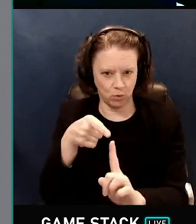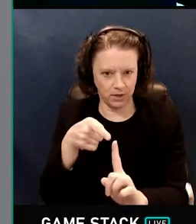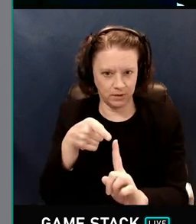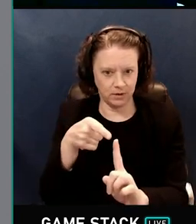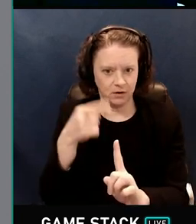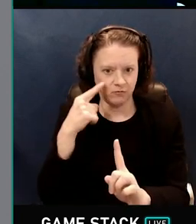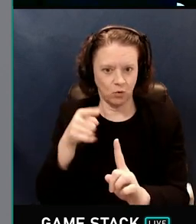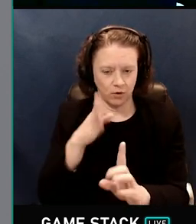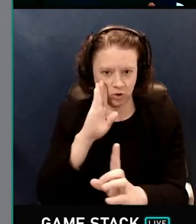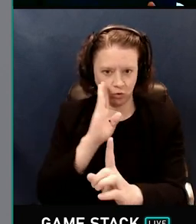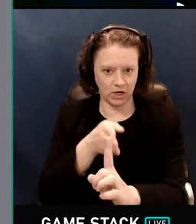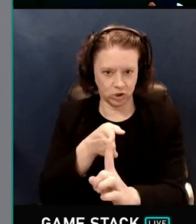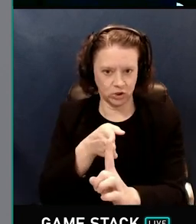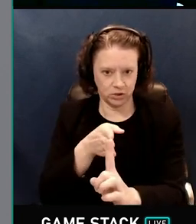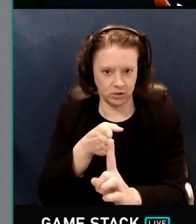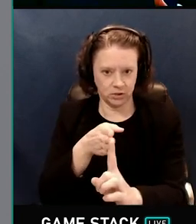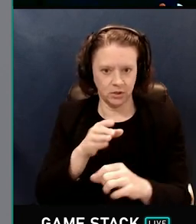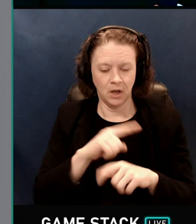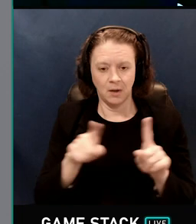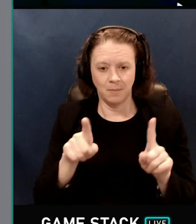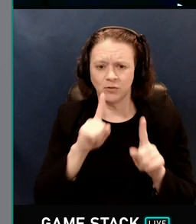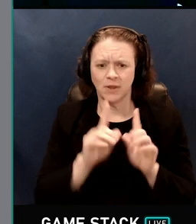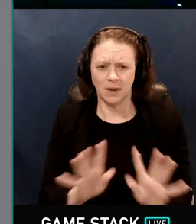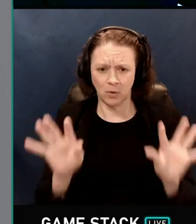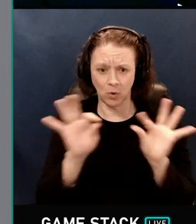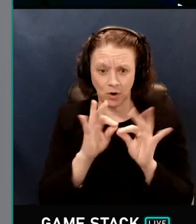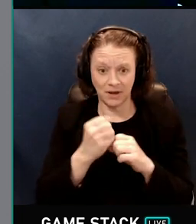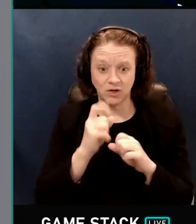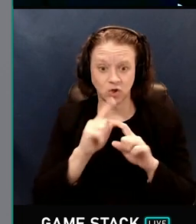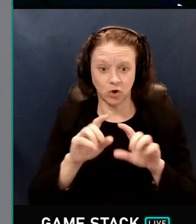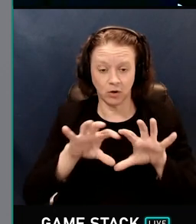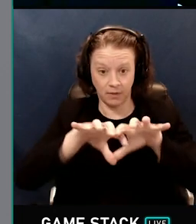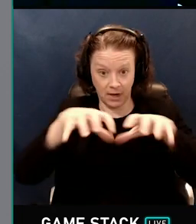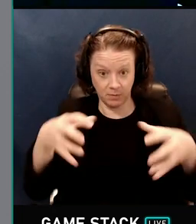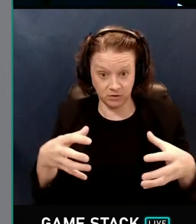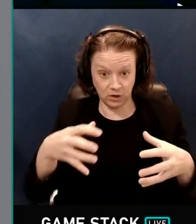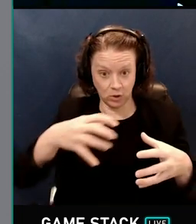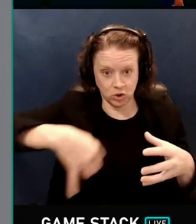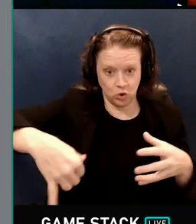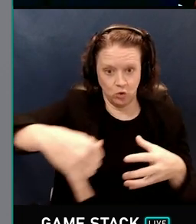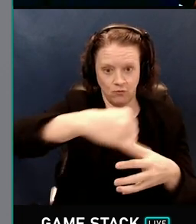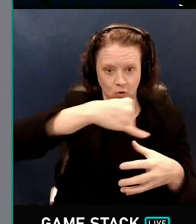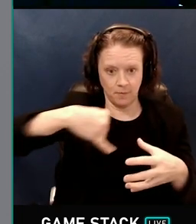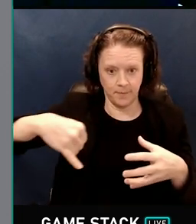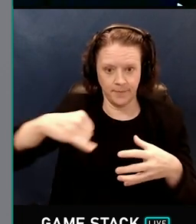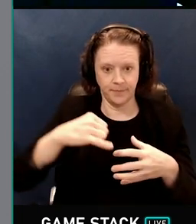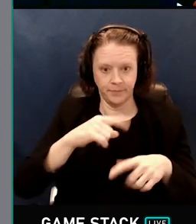But you have to be very careful to make sure that it really is uniform.